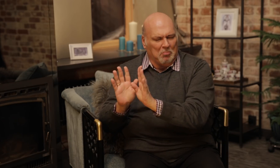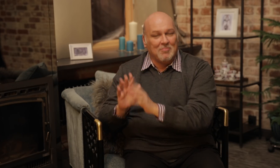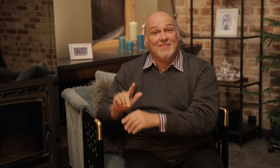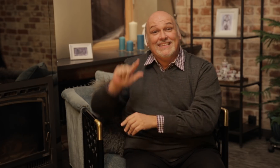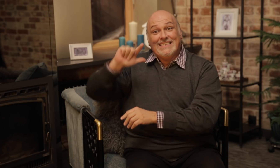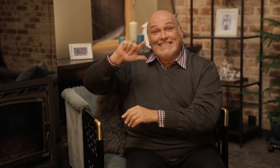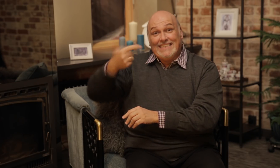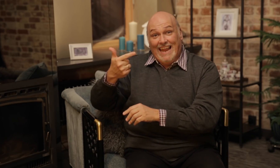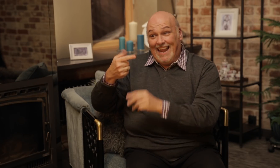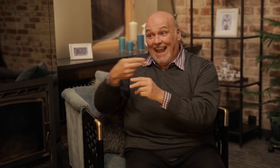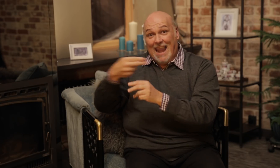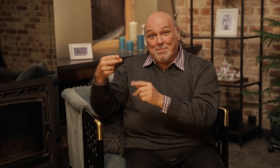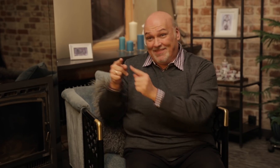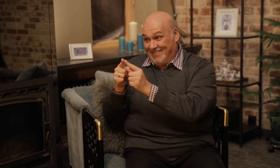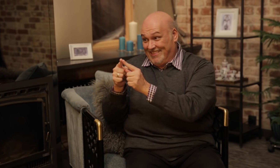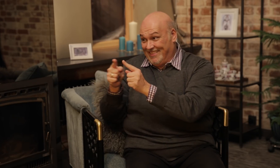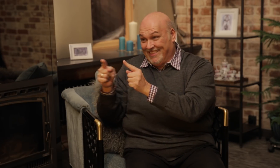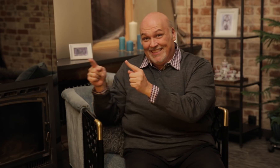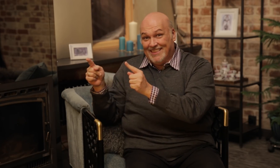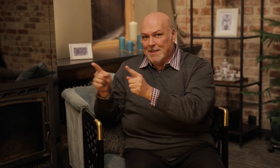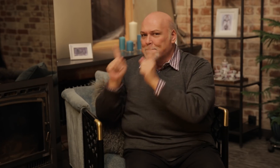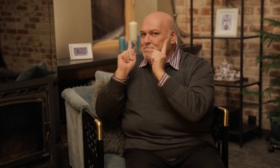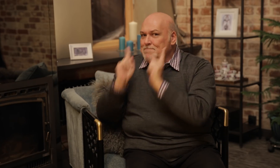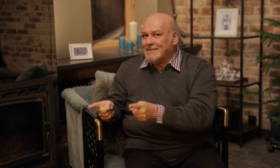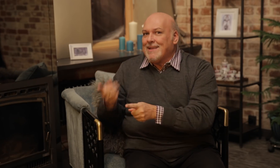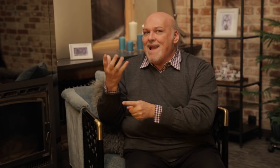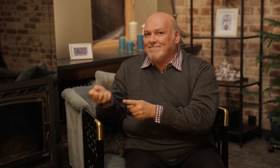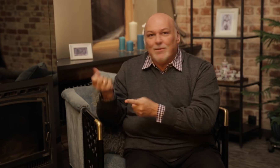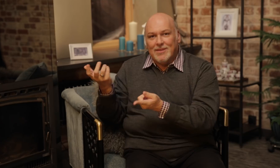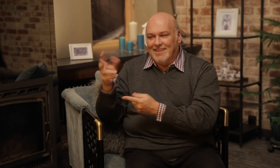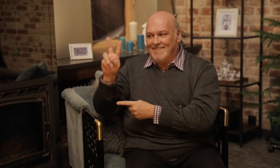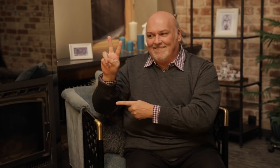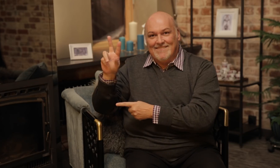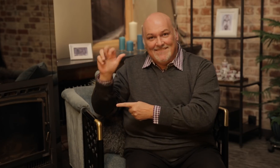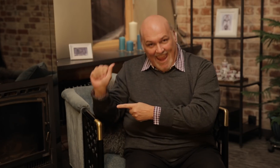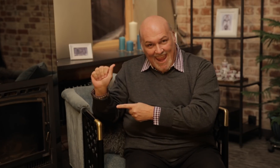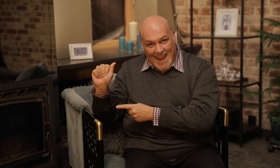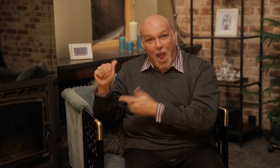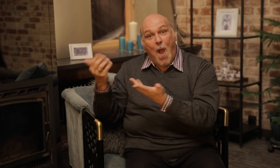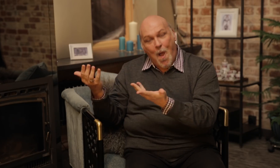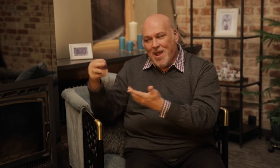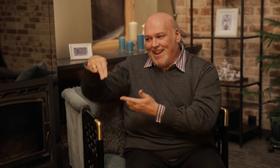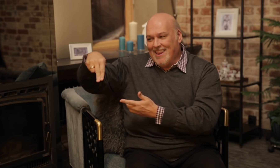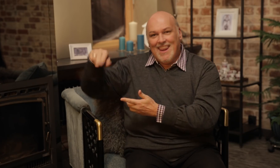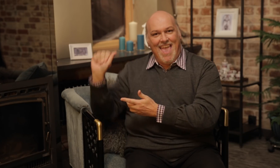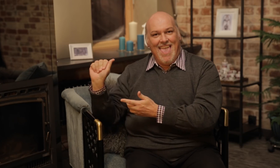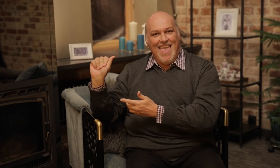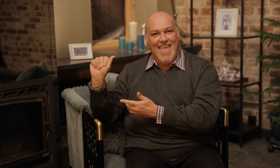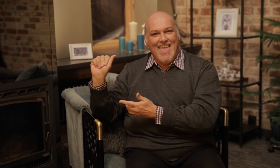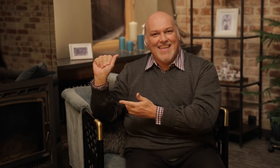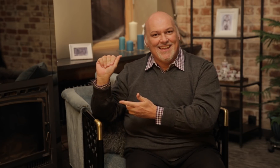but their last name must end with "va" or "na".